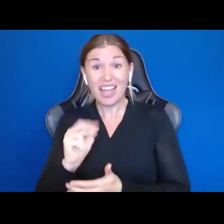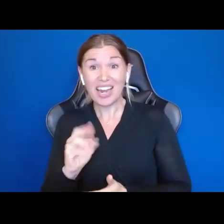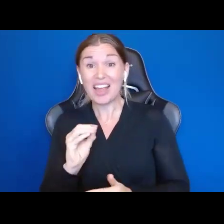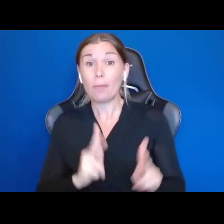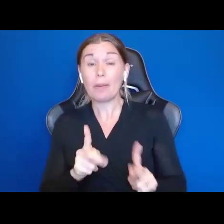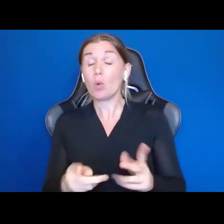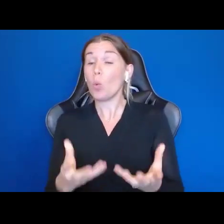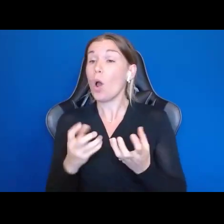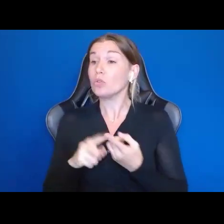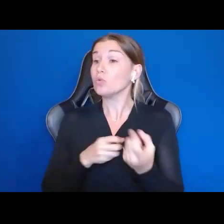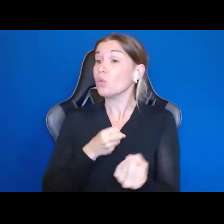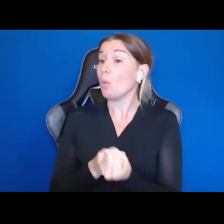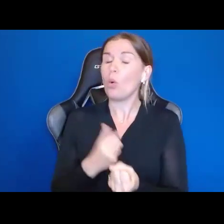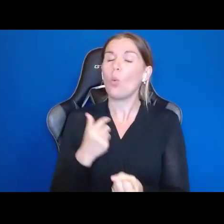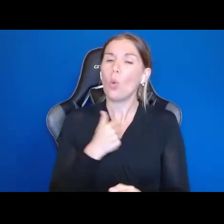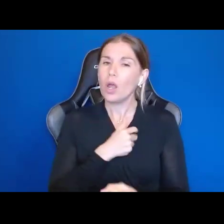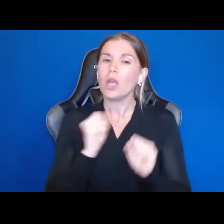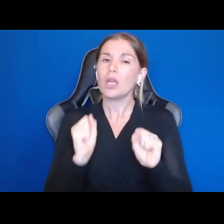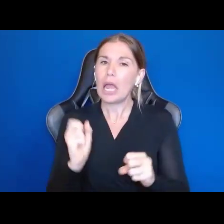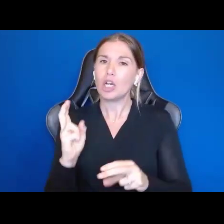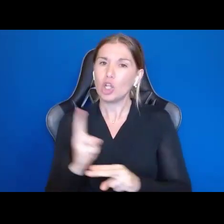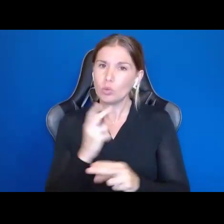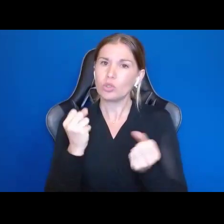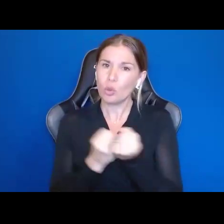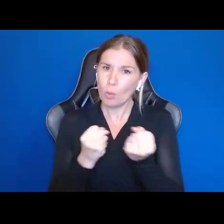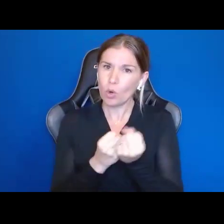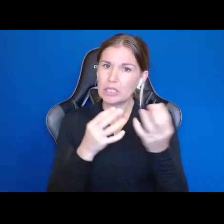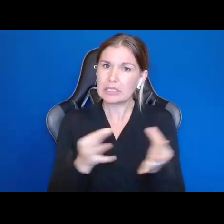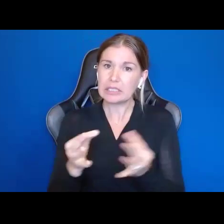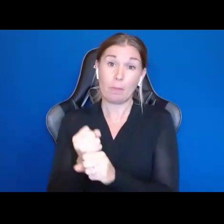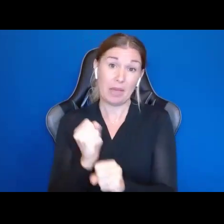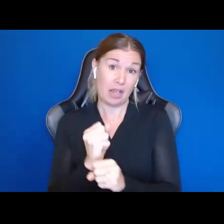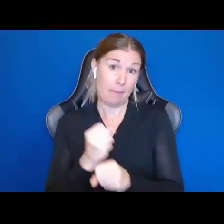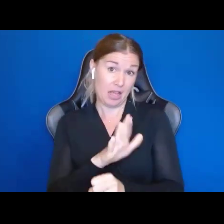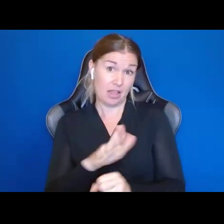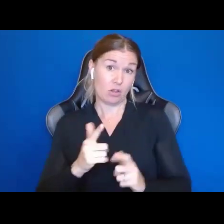we can use Supported Decision Making to make their lives better and change the world.